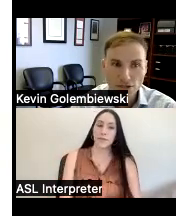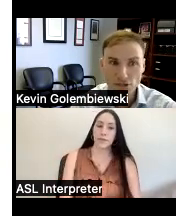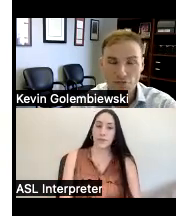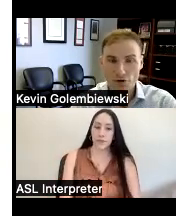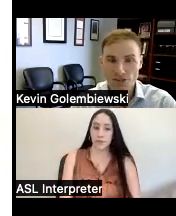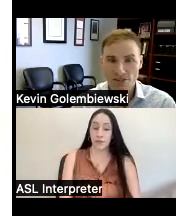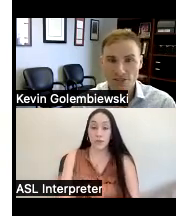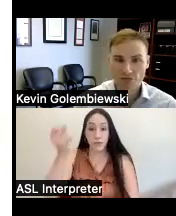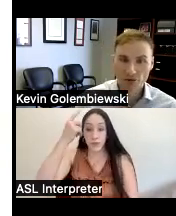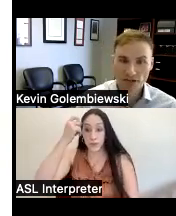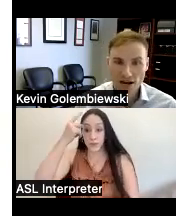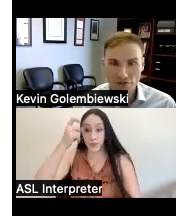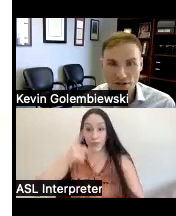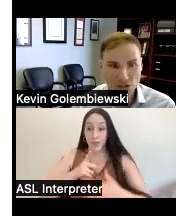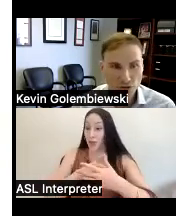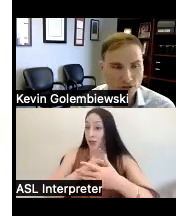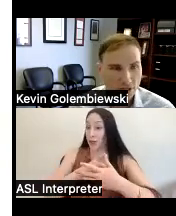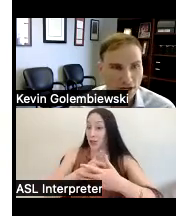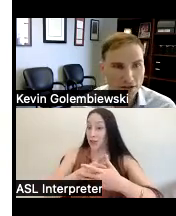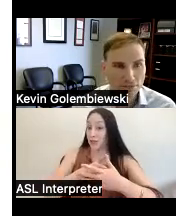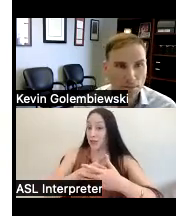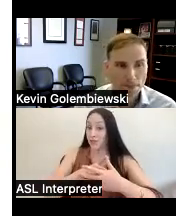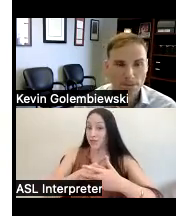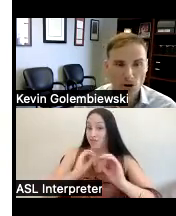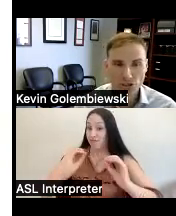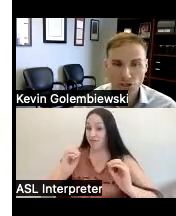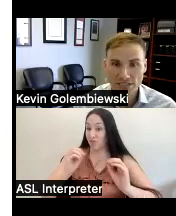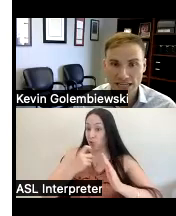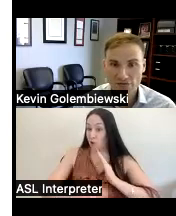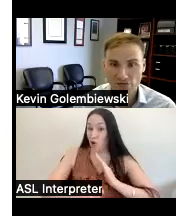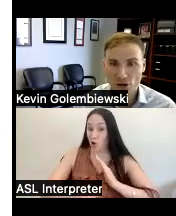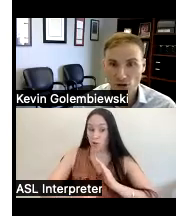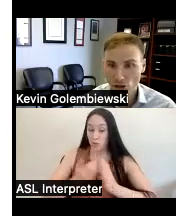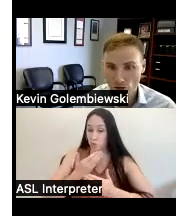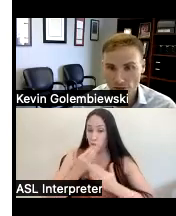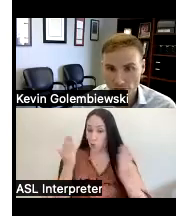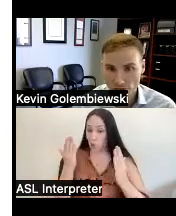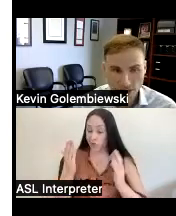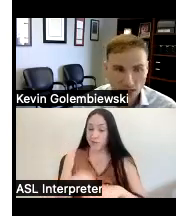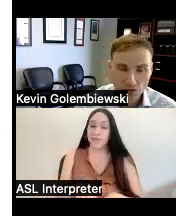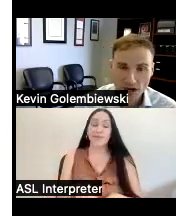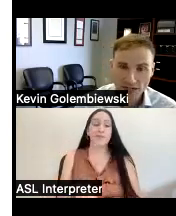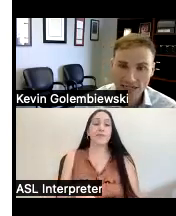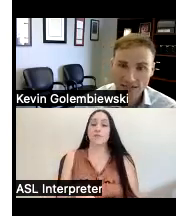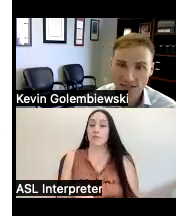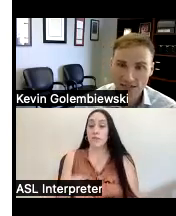so First the free and confidential um our services have no charge if you contact us